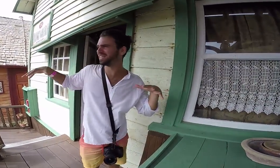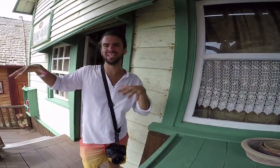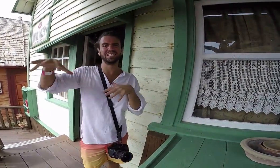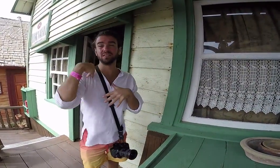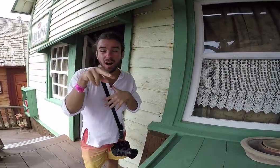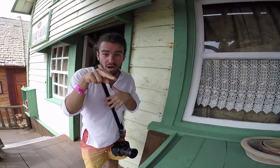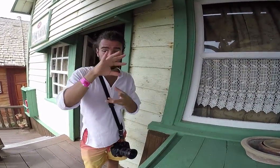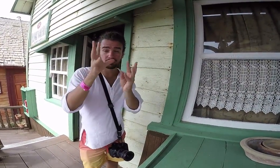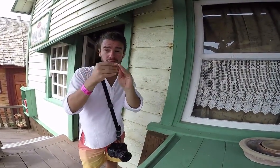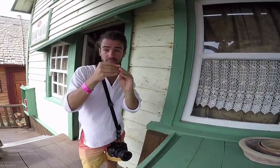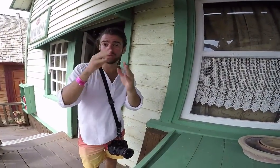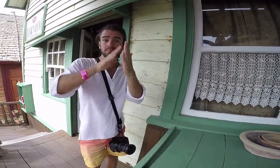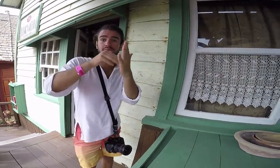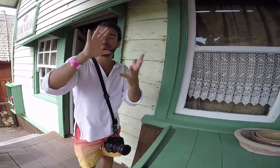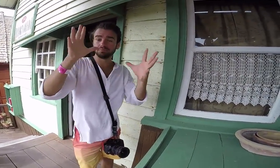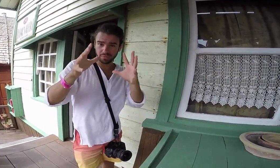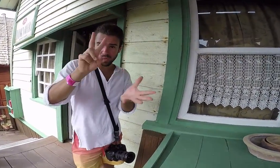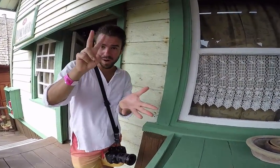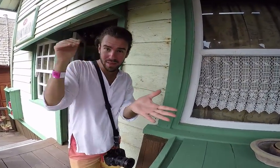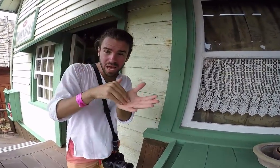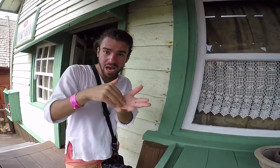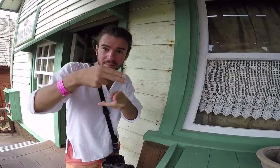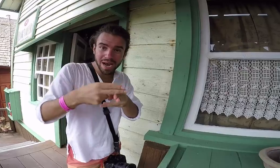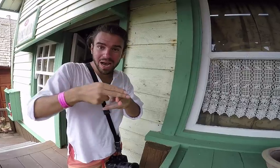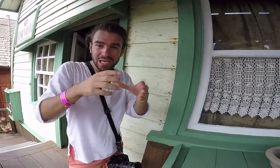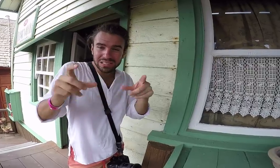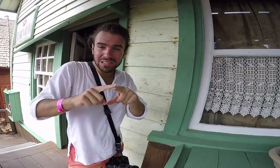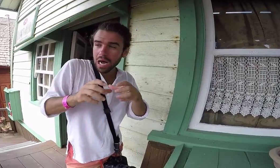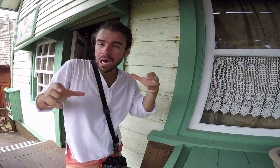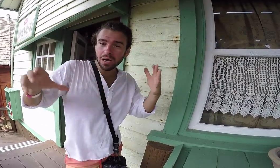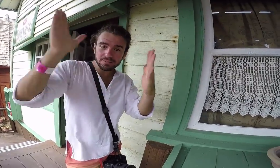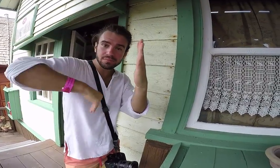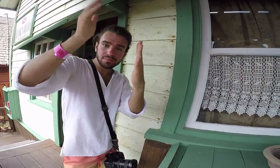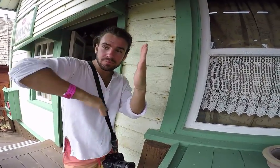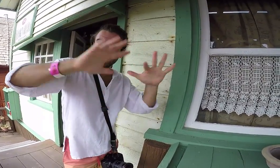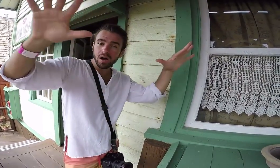Two thousand gallons of paint were also used in construction!